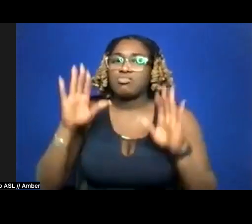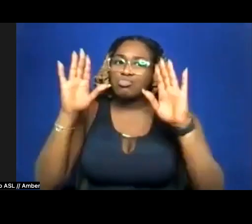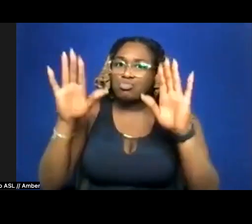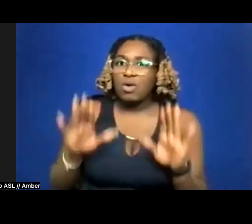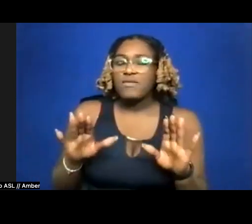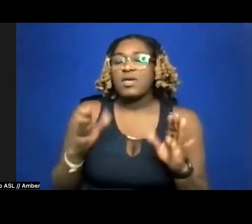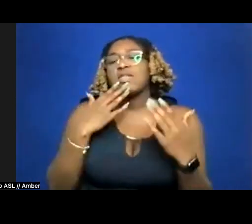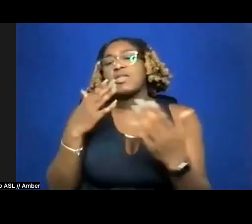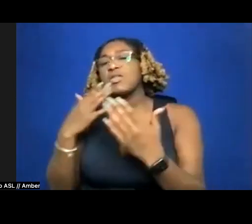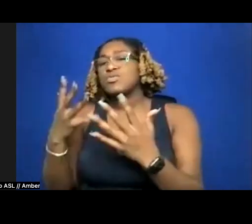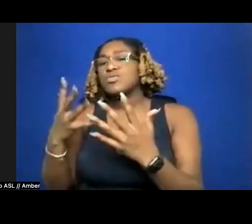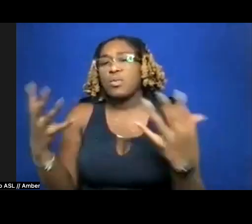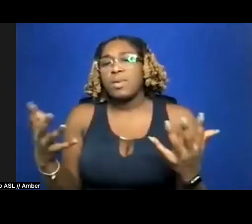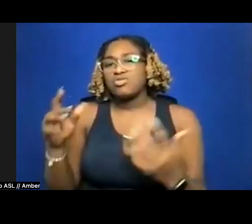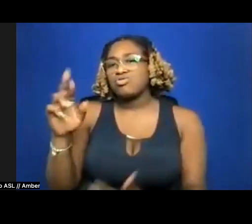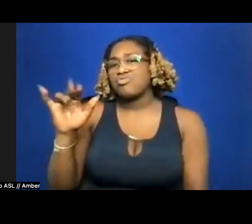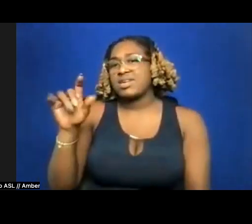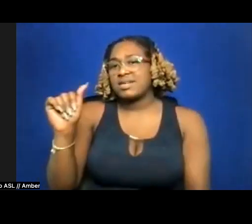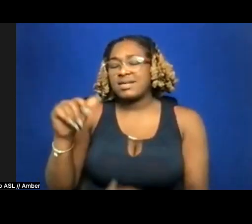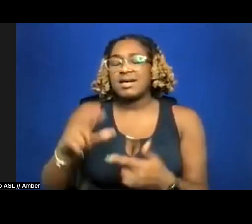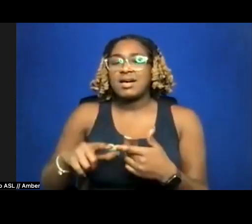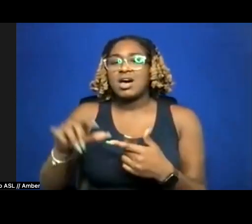much to Ryka and Chrysanthemum for their incredible work, I'm shook.